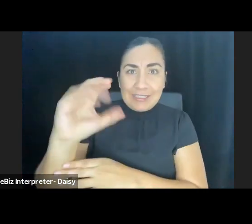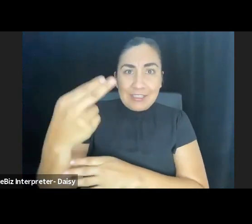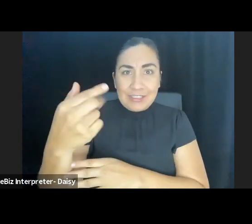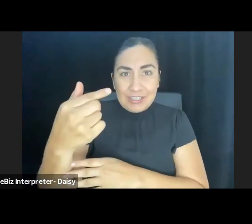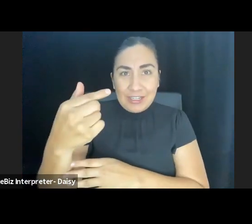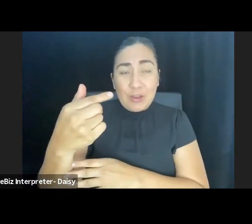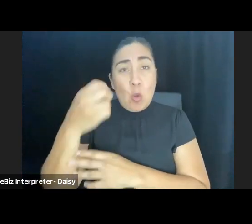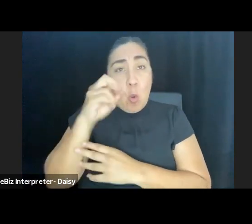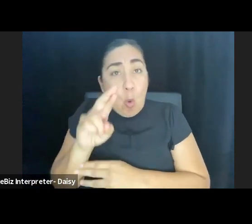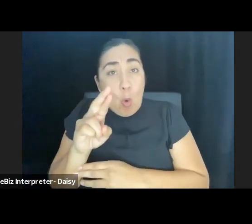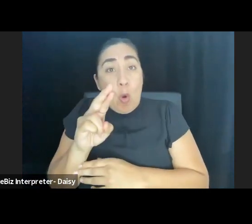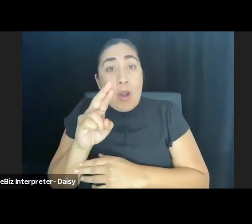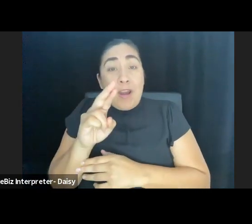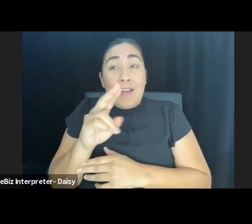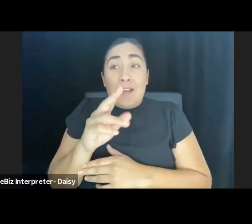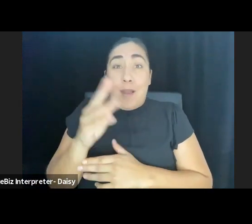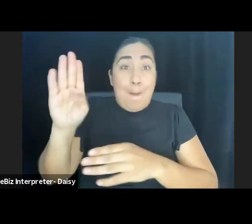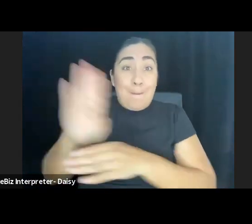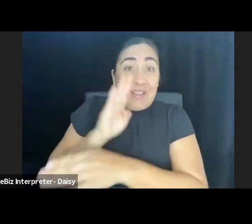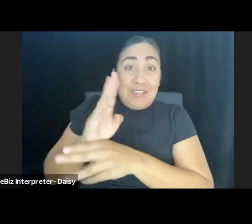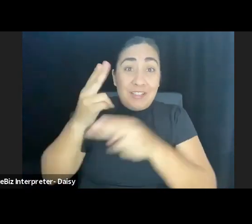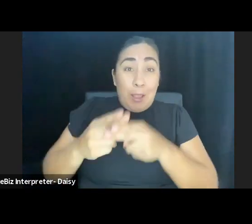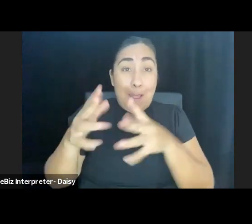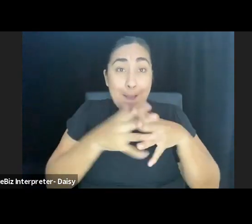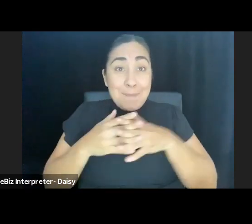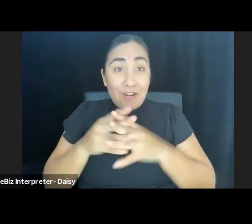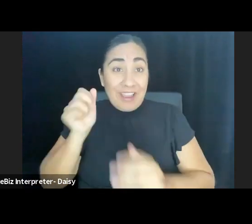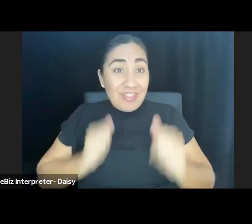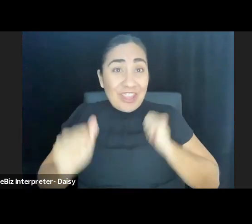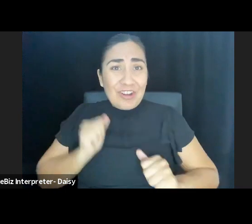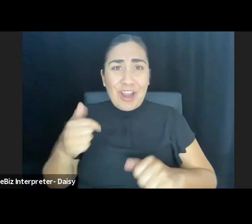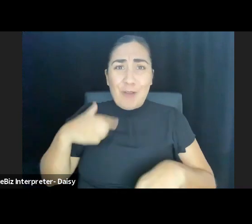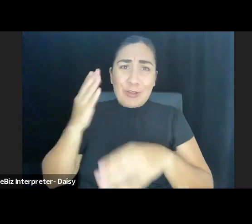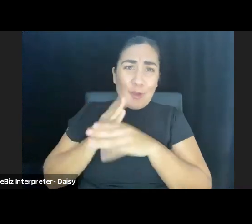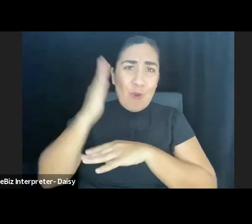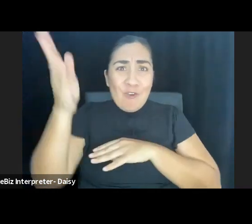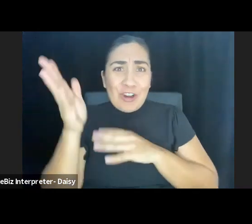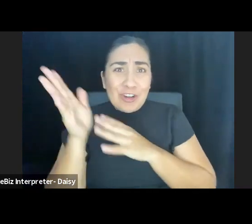called the "American Theatre" existed. I was an overzealous wannabe jock who wasn't skilled enough